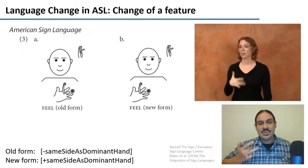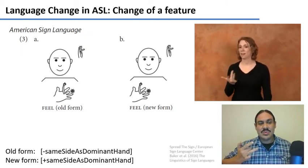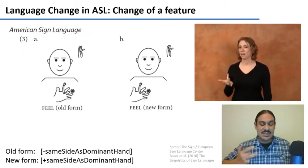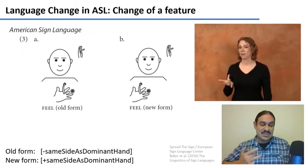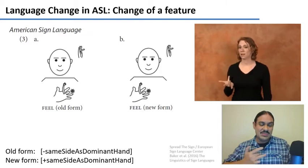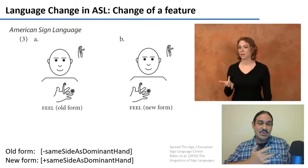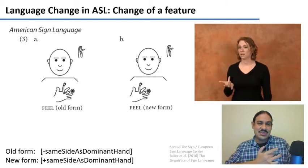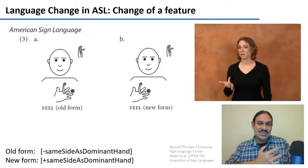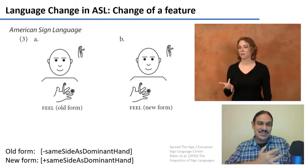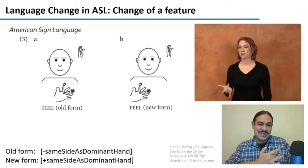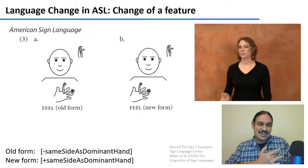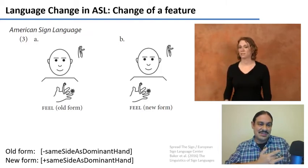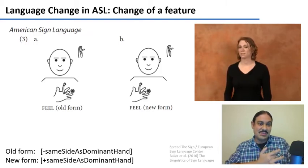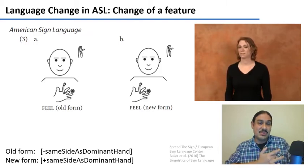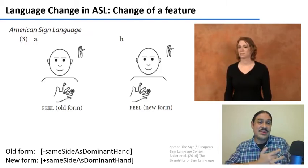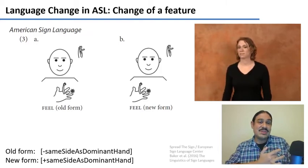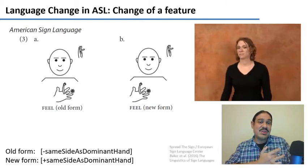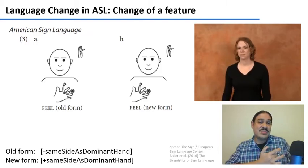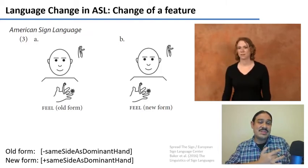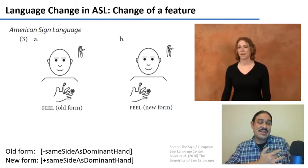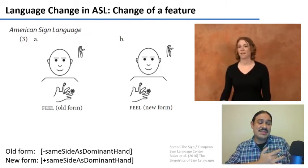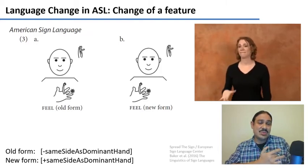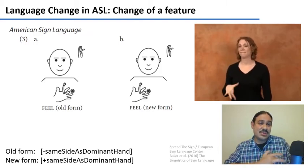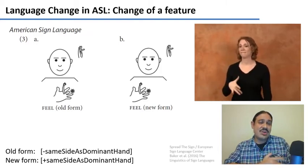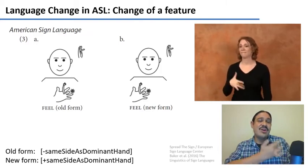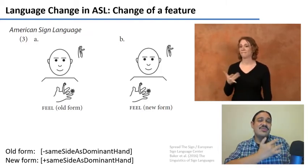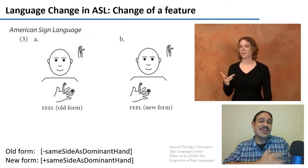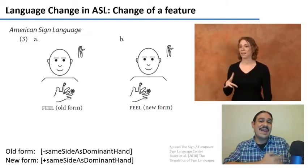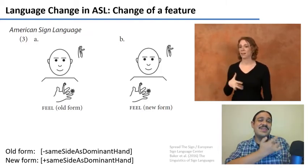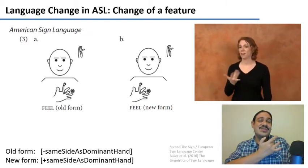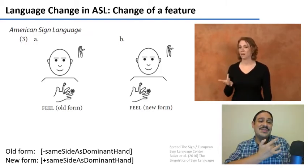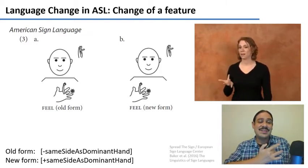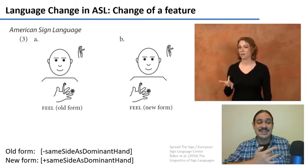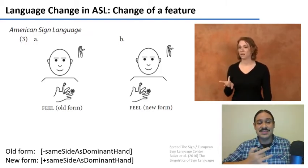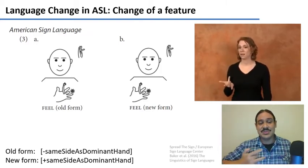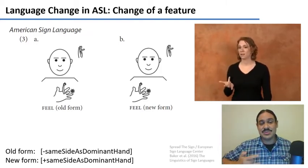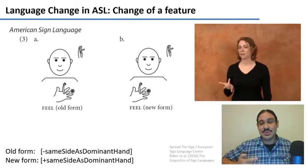so this feature has changed in the production of the sign for to feel